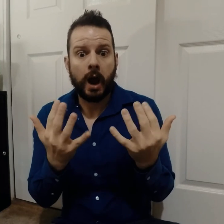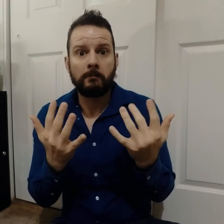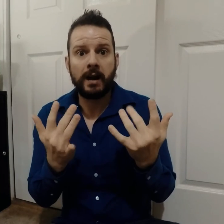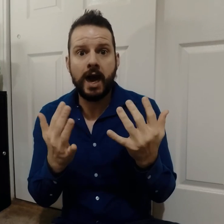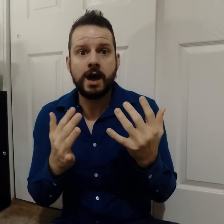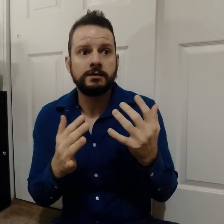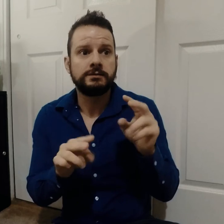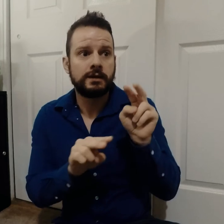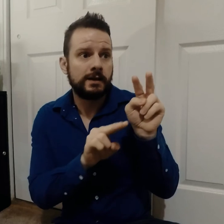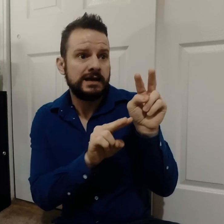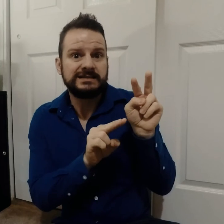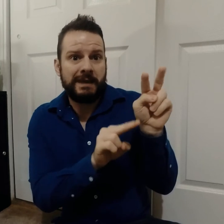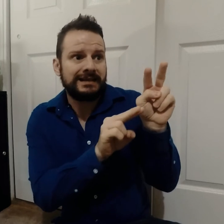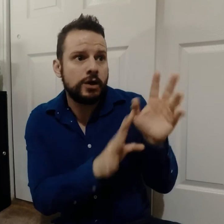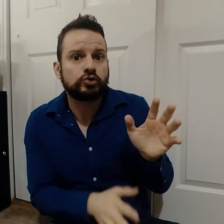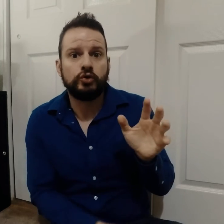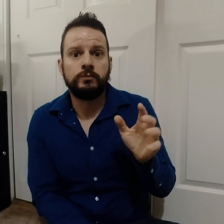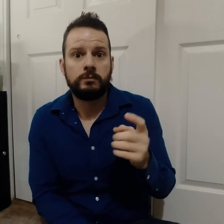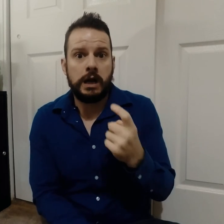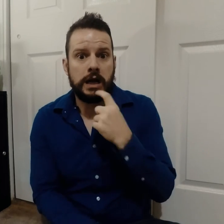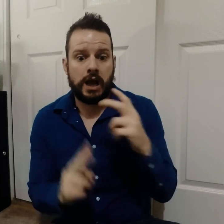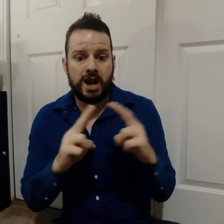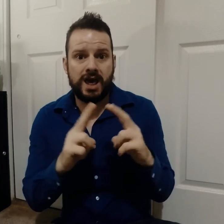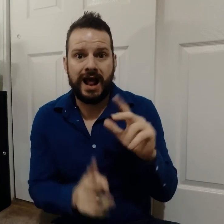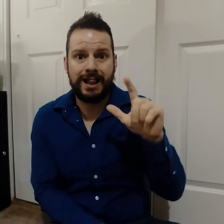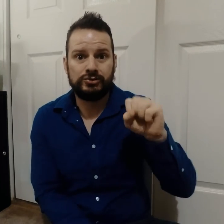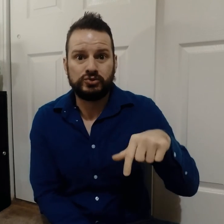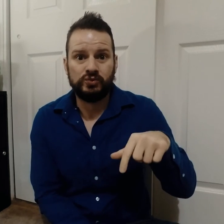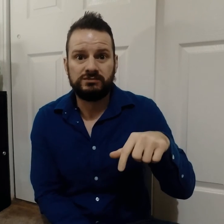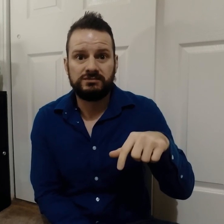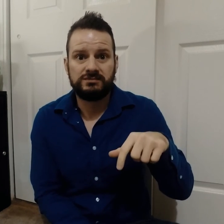How many of viewers know LSQ?